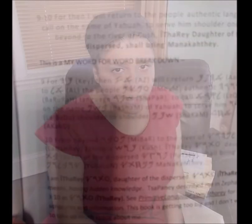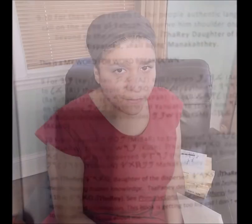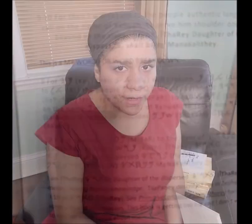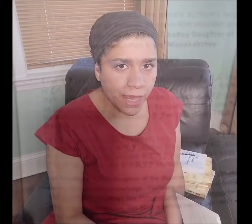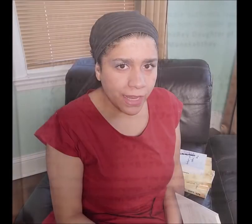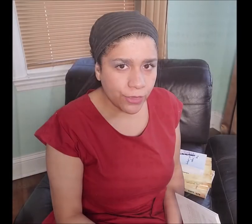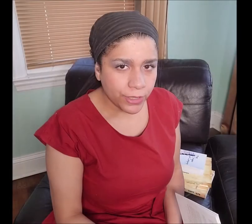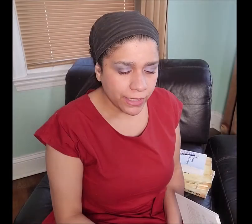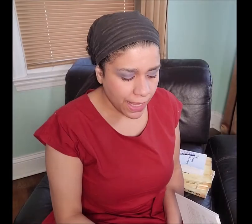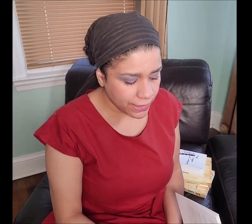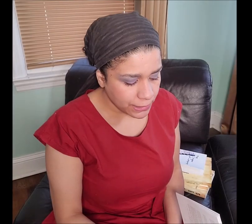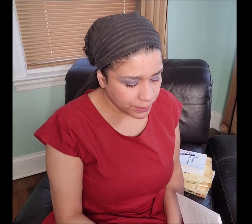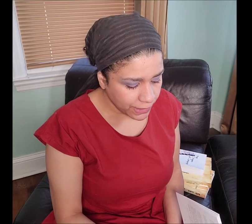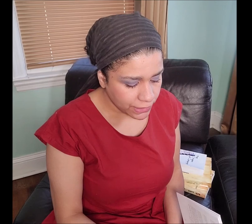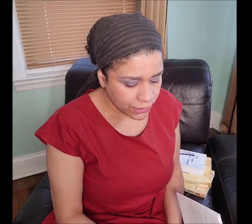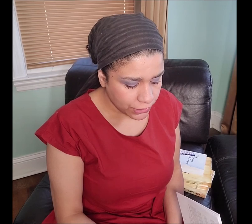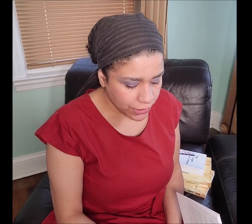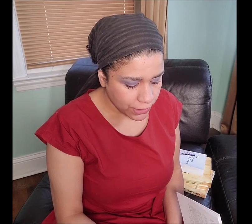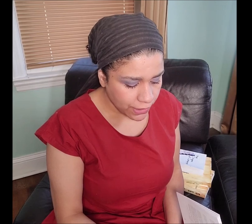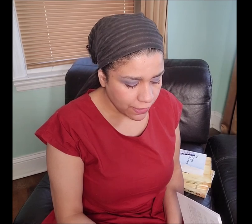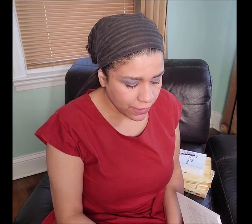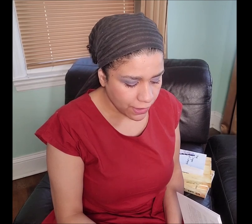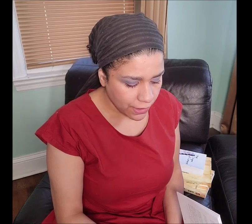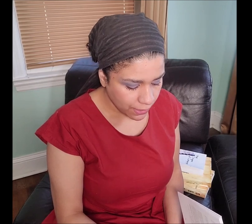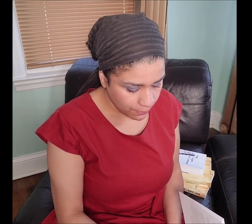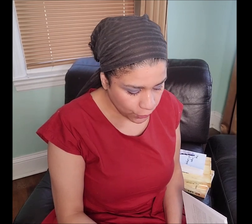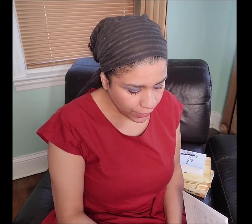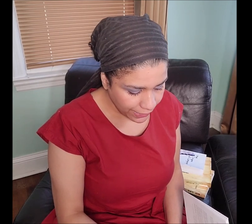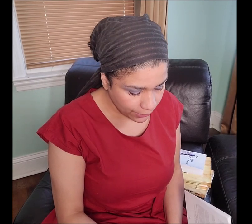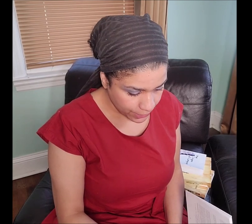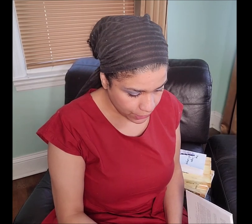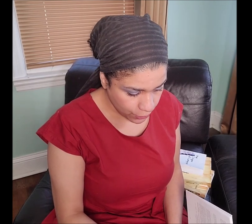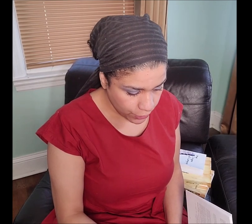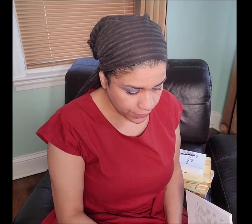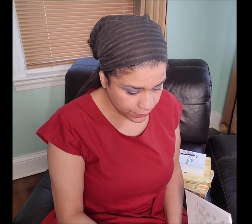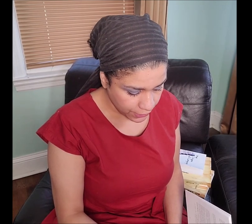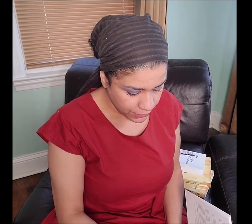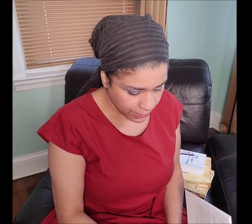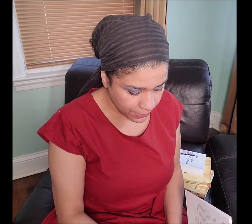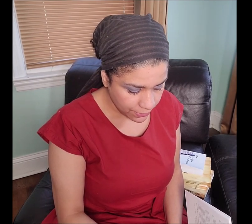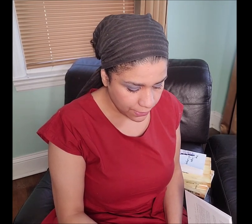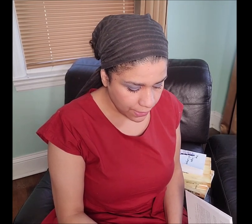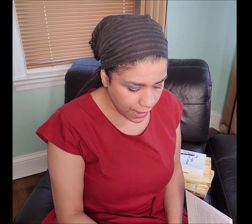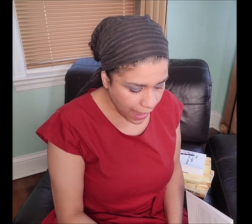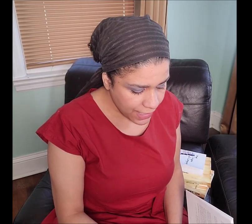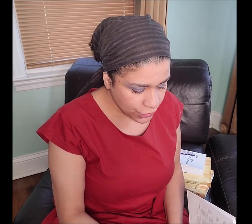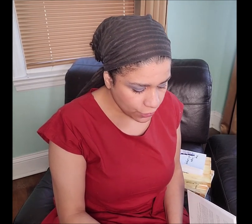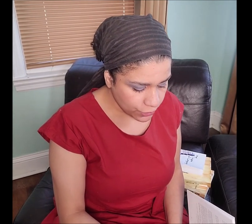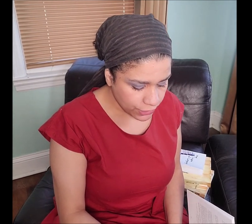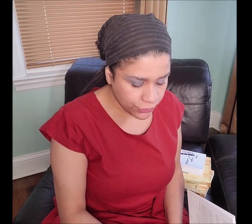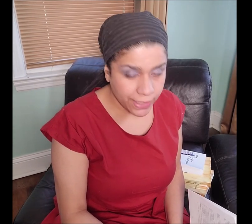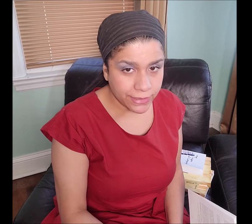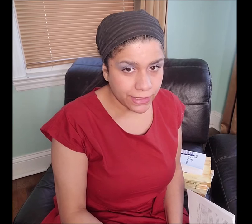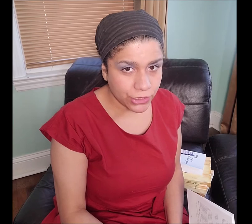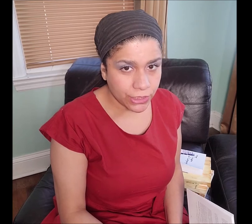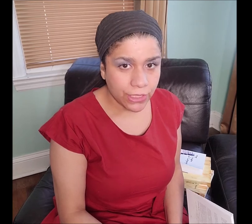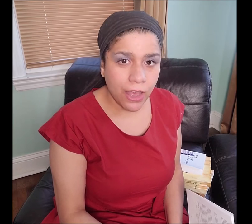Zephaniah 3:9 speaks concerning the pure language according to King James. I chose the translation